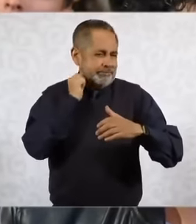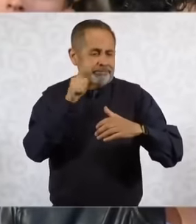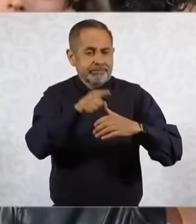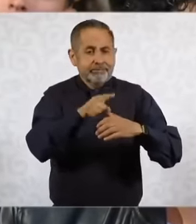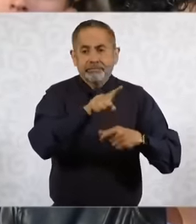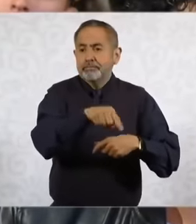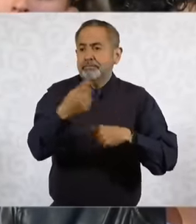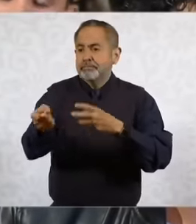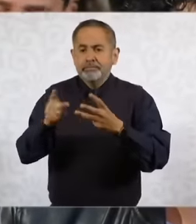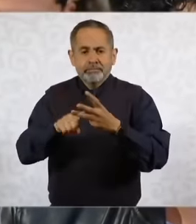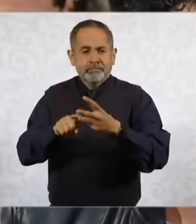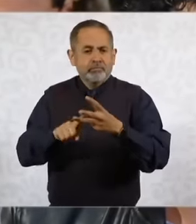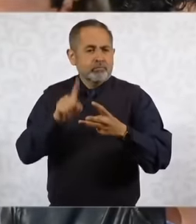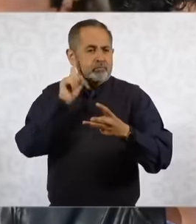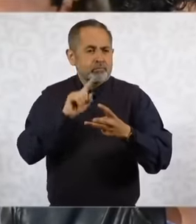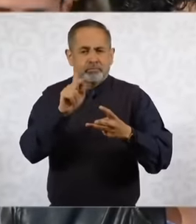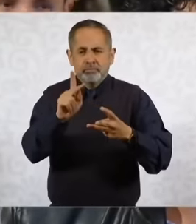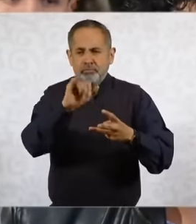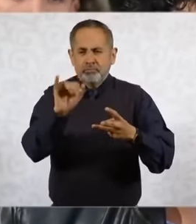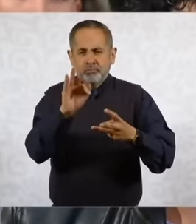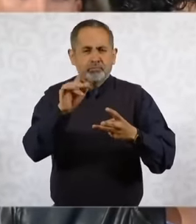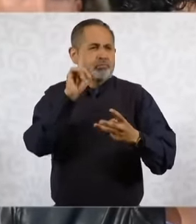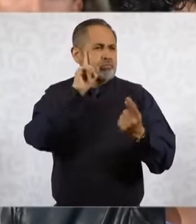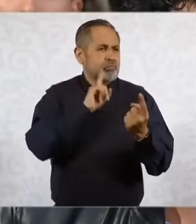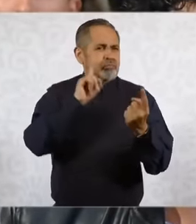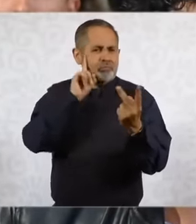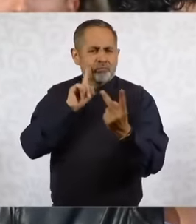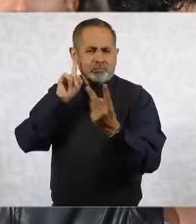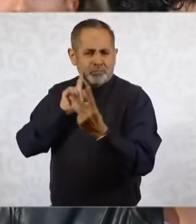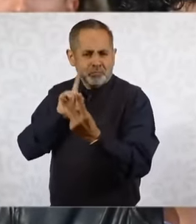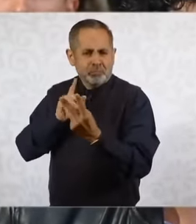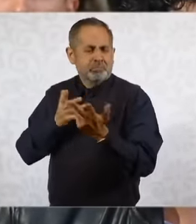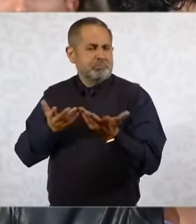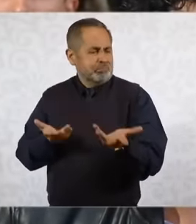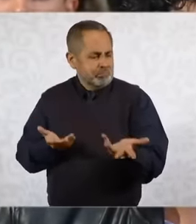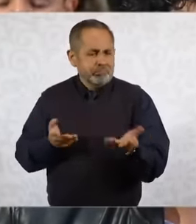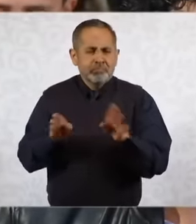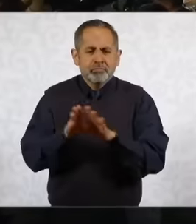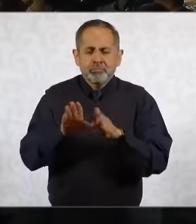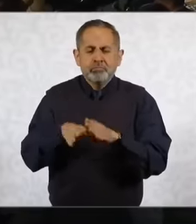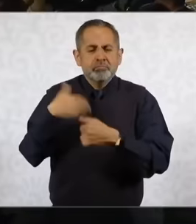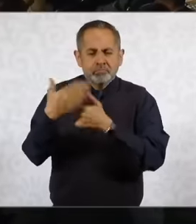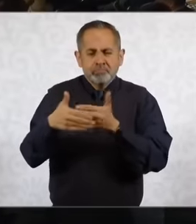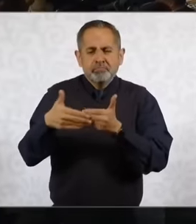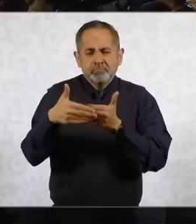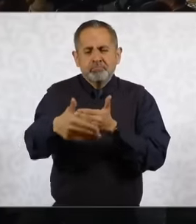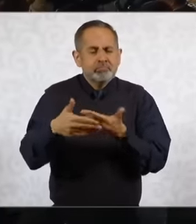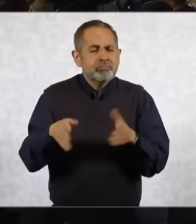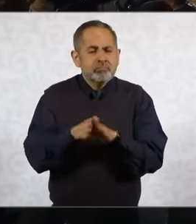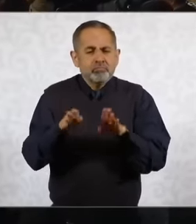the case of the judiciary, I would like to ask you, on the one hand, how